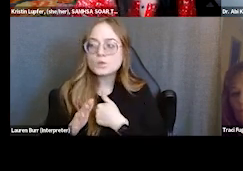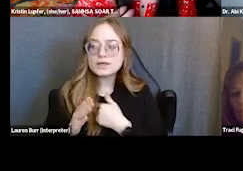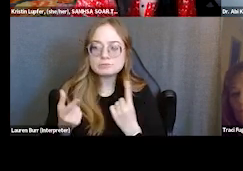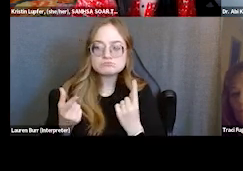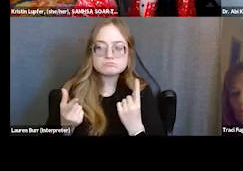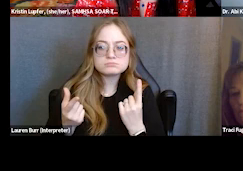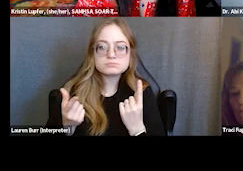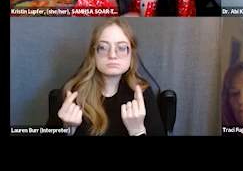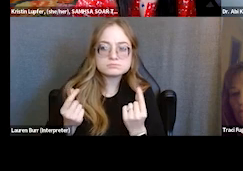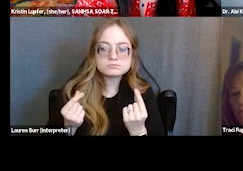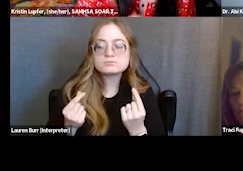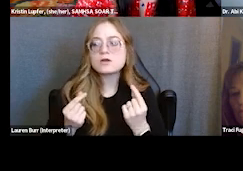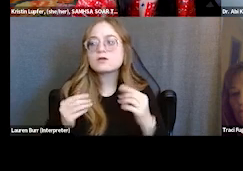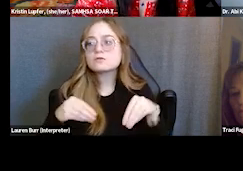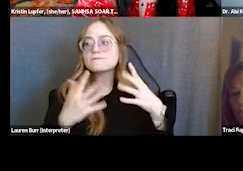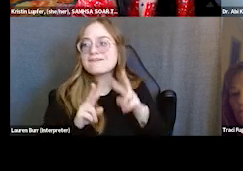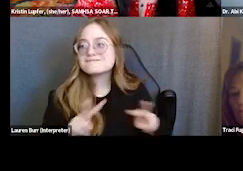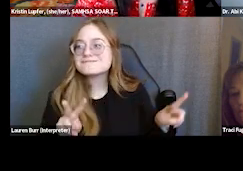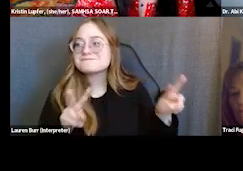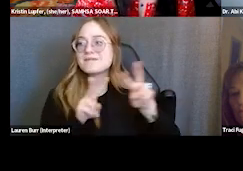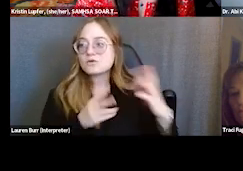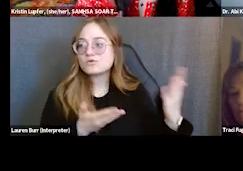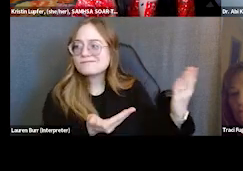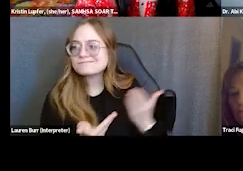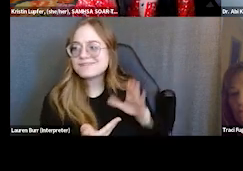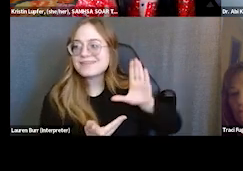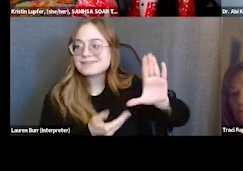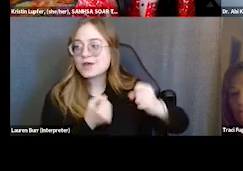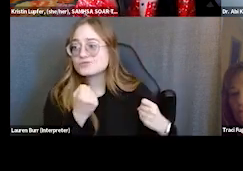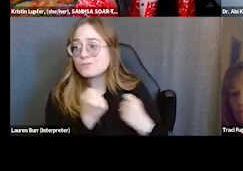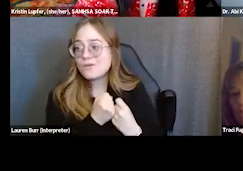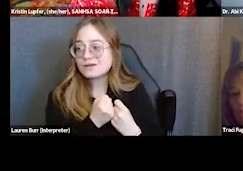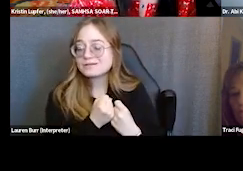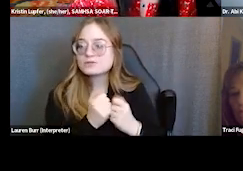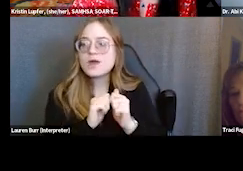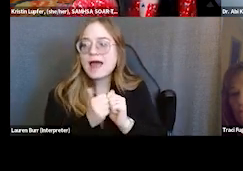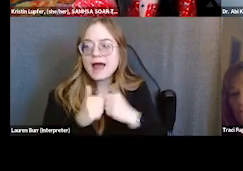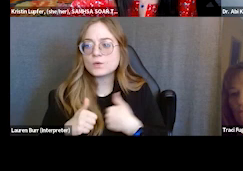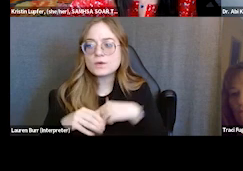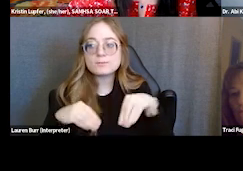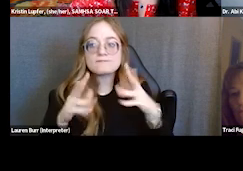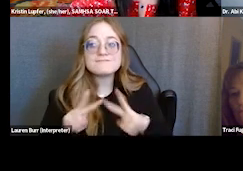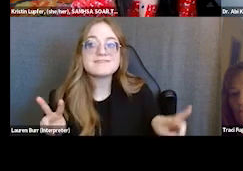to invite their support of this process and this application?" So what can we do to provide value to those medical providers?